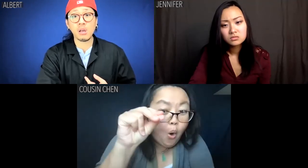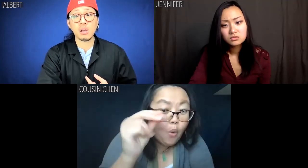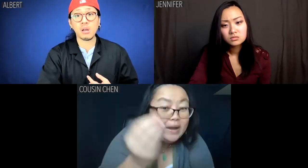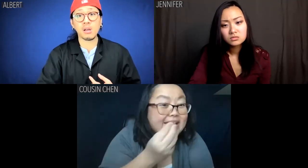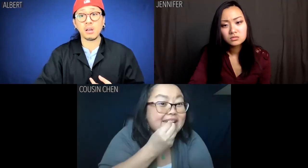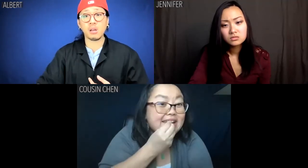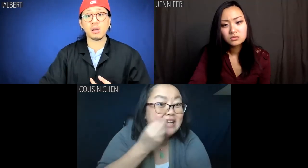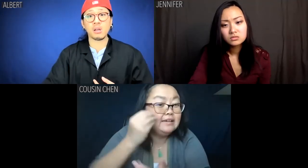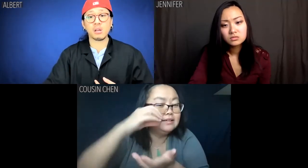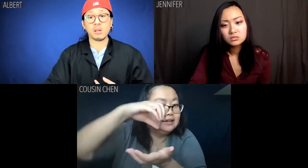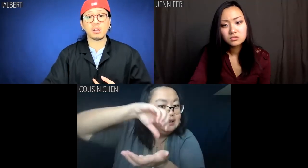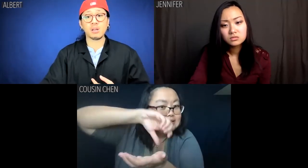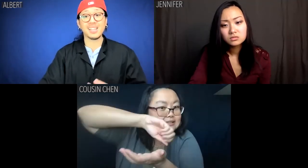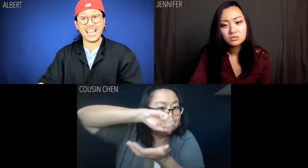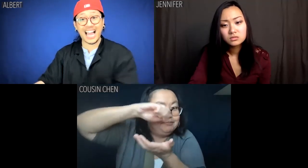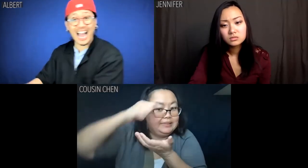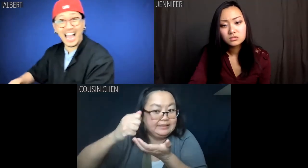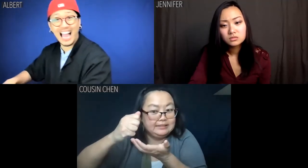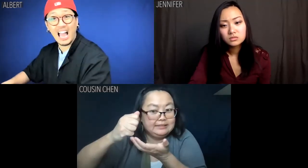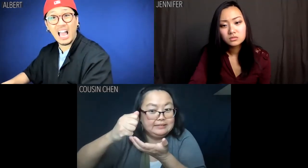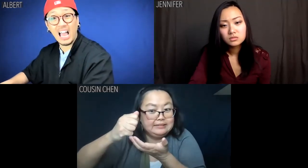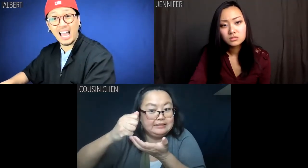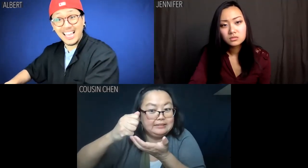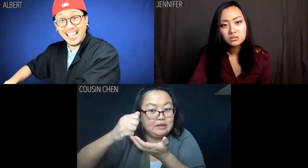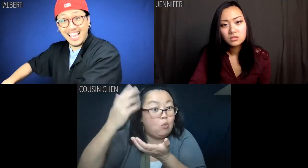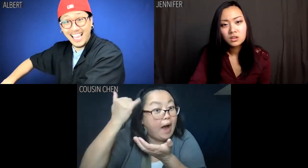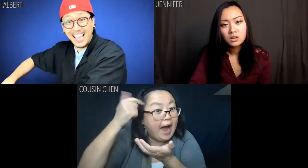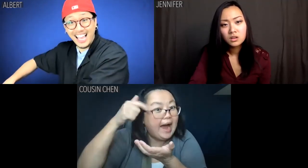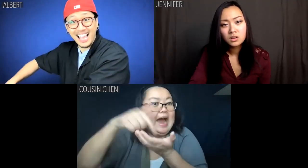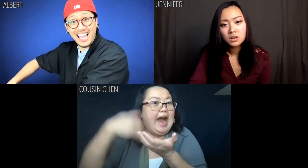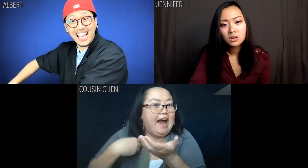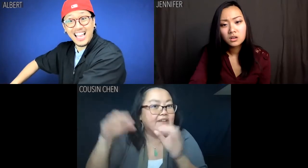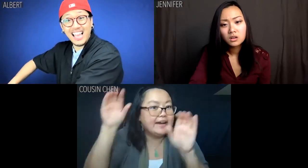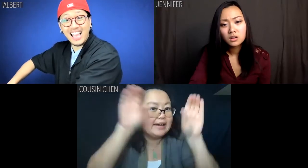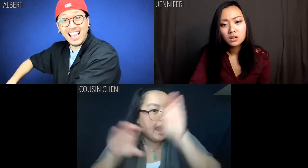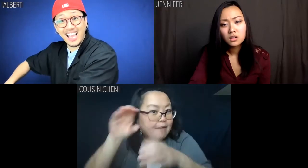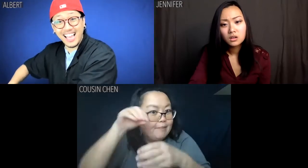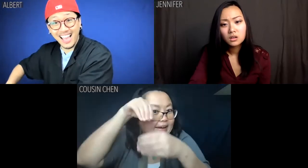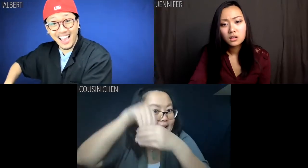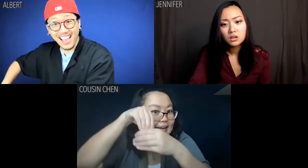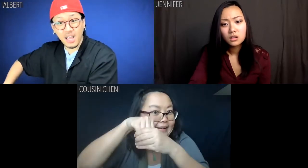Don't eat those dumplings. They have melamine in it.